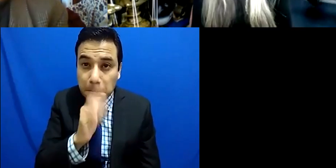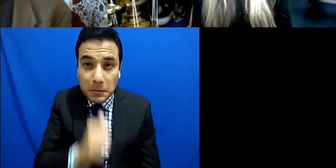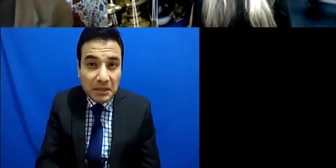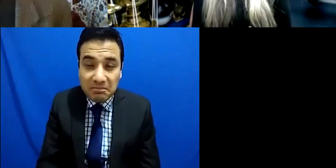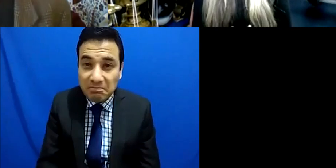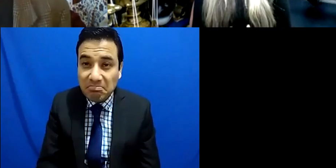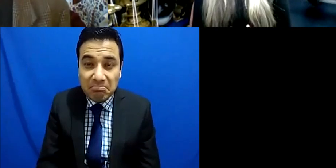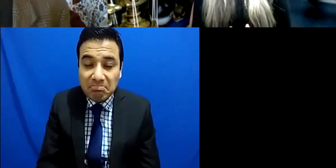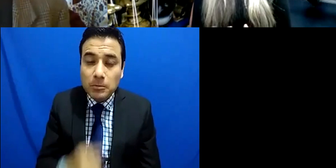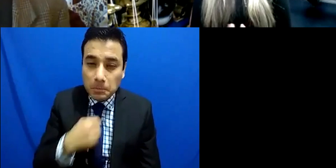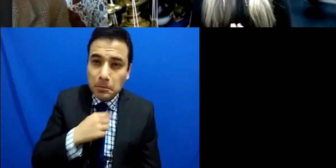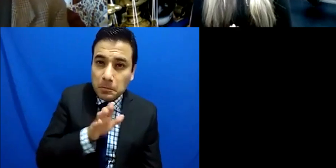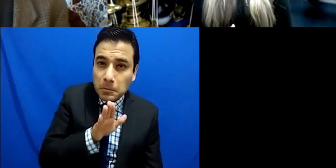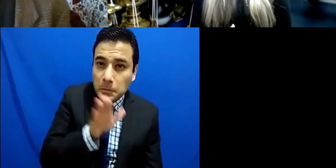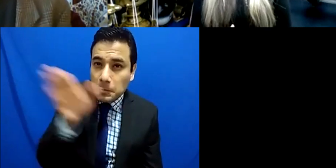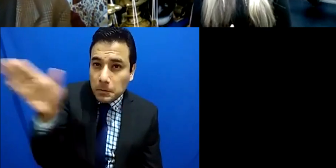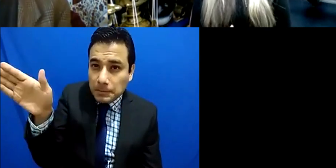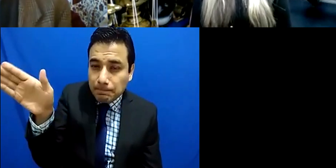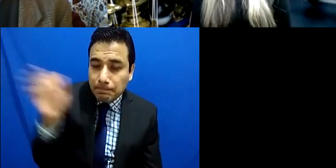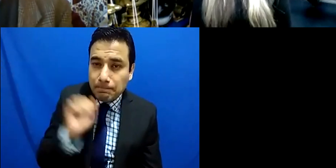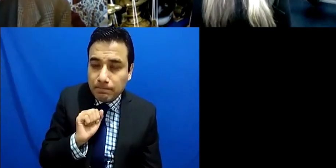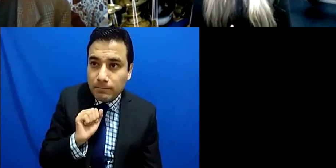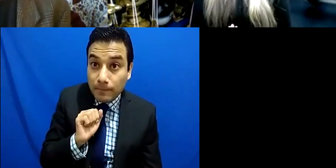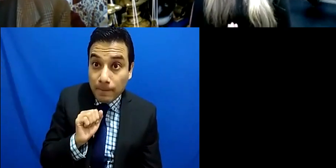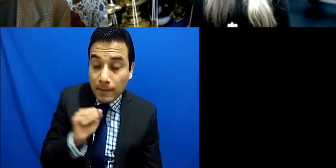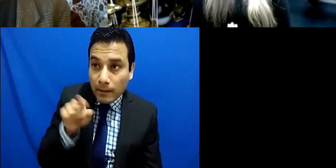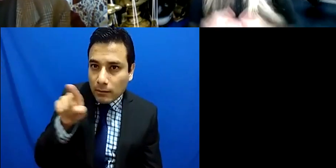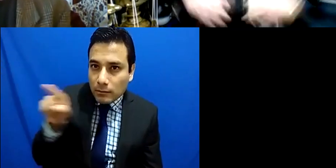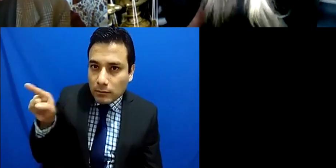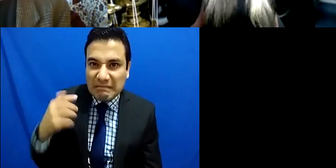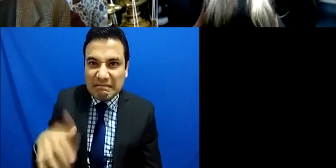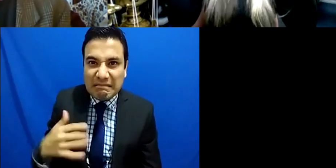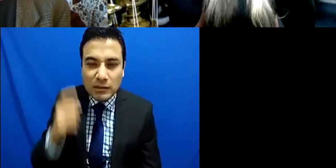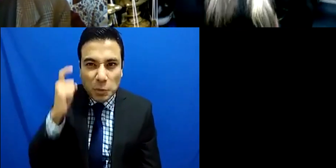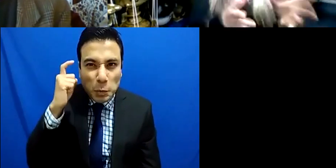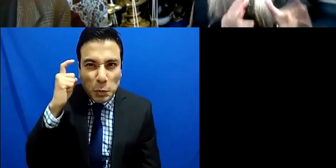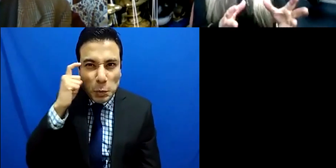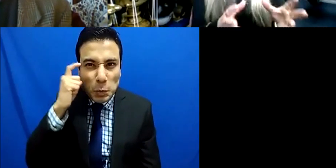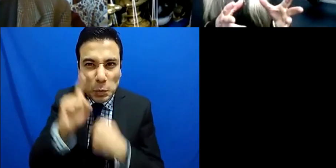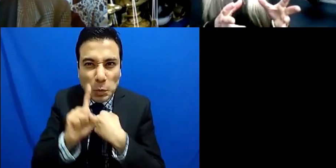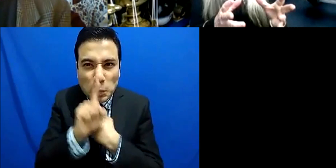with dementia and what was so interesting is that you could have just put them all in a box and said